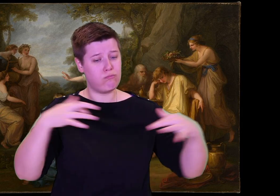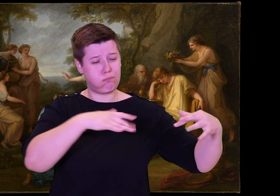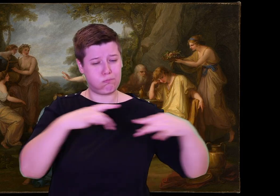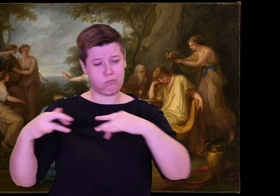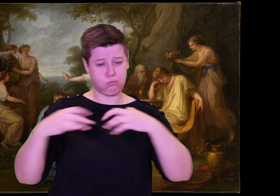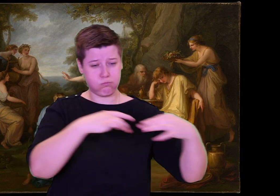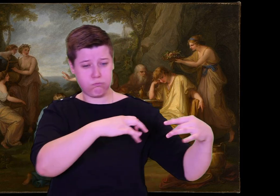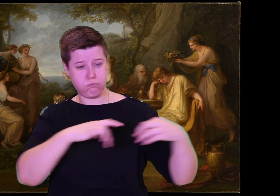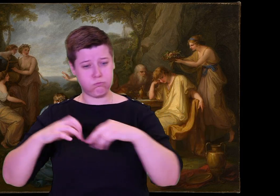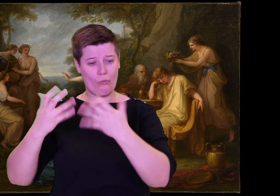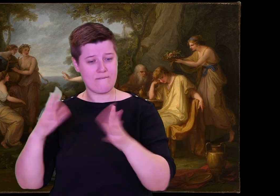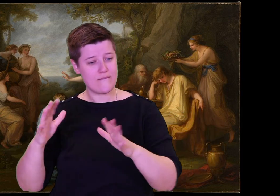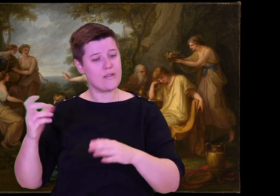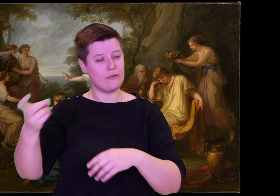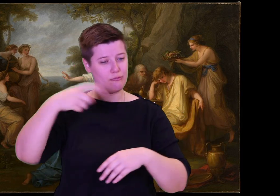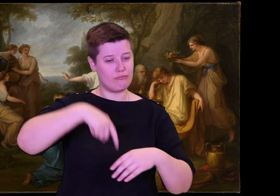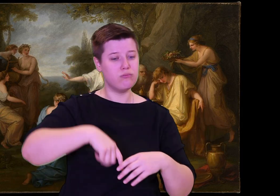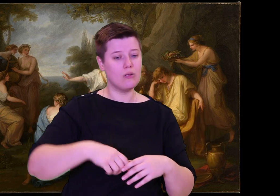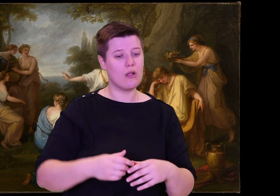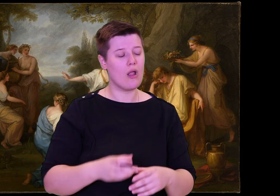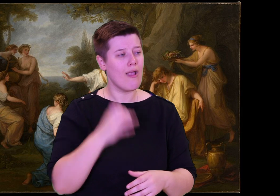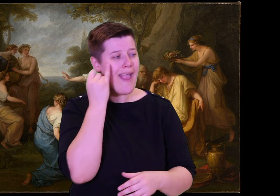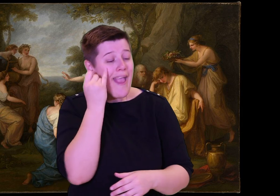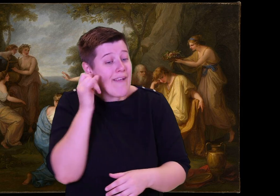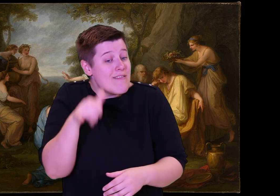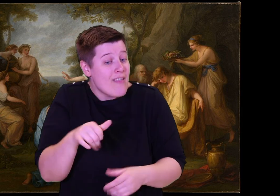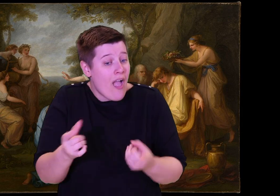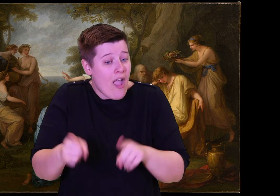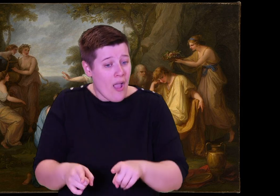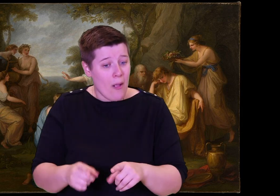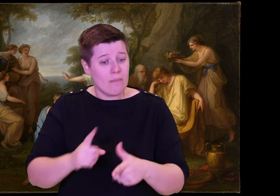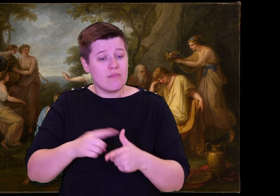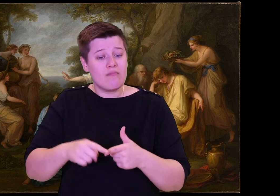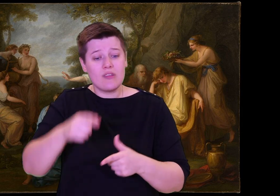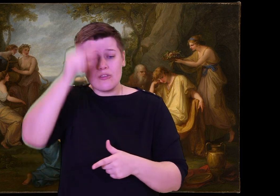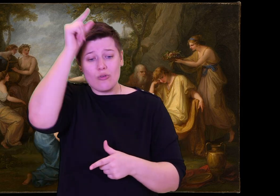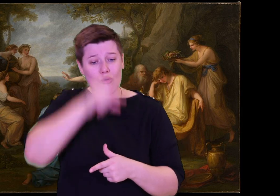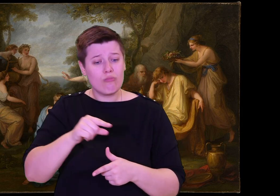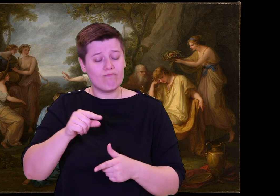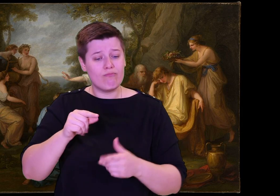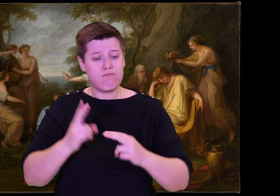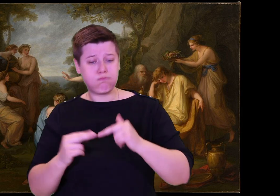if he had fallen with his friends at Troy, or in his loved ones' arms, when he